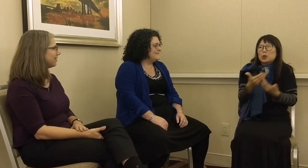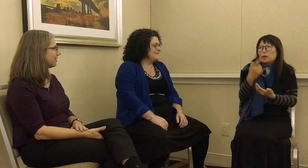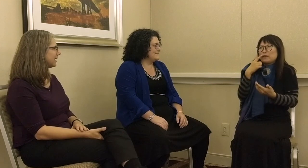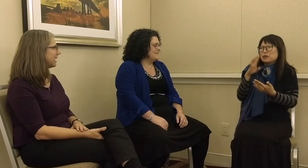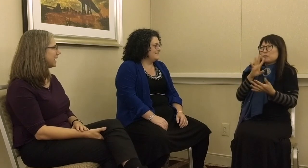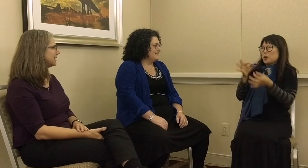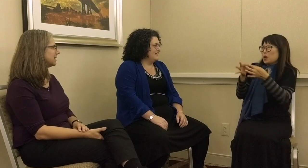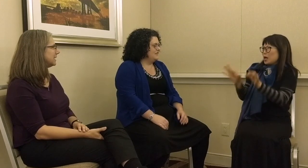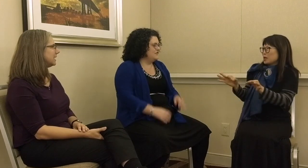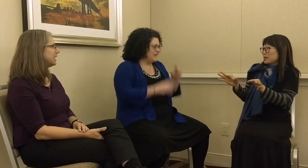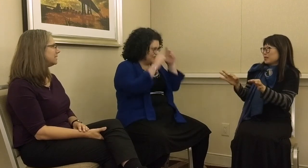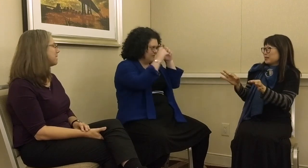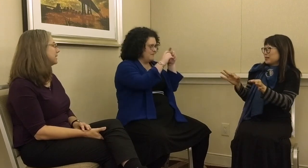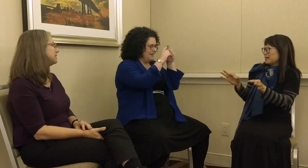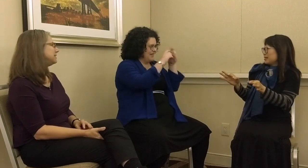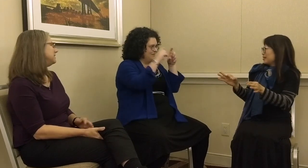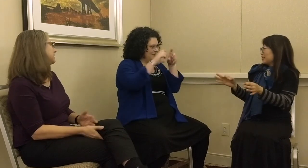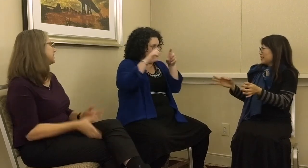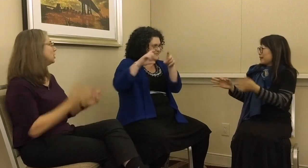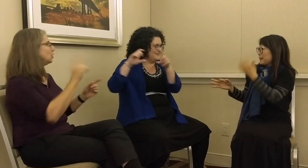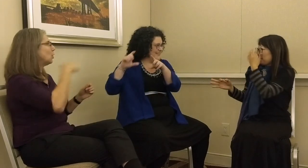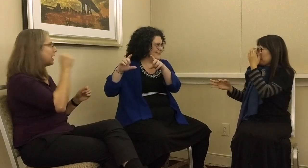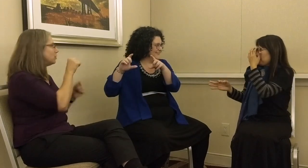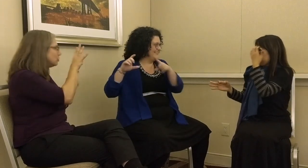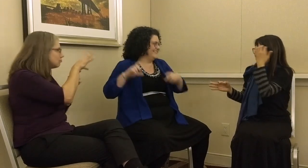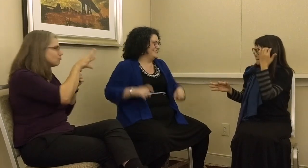G: You don’t have to go out with a camera and film yourself.